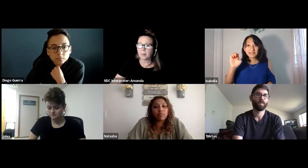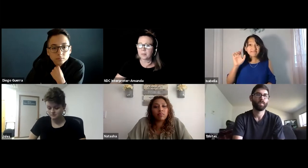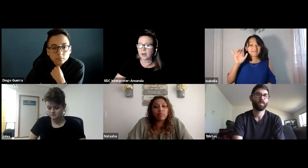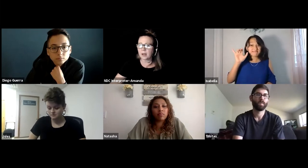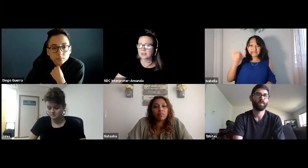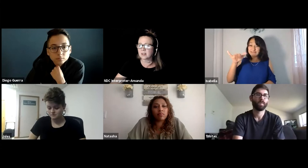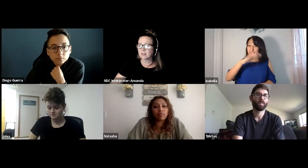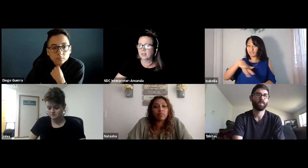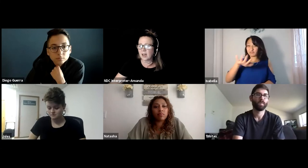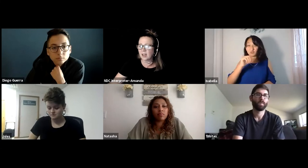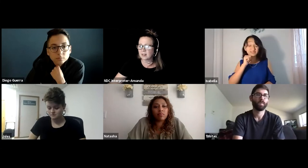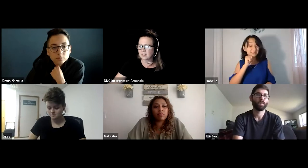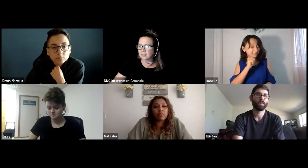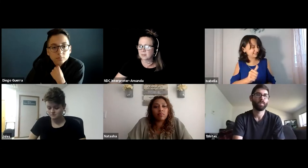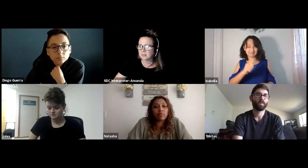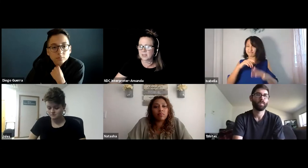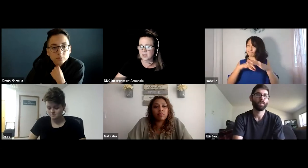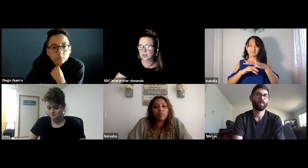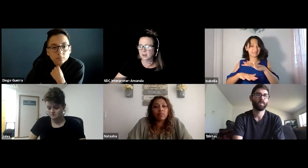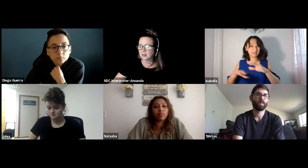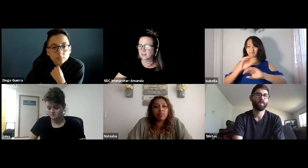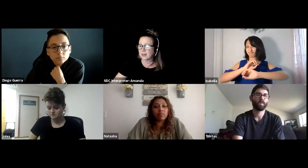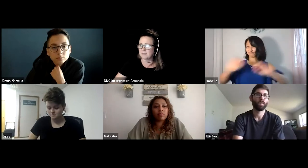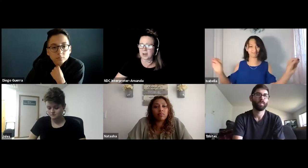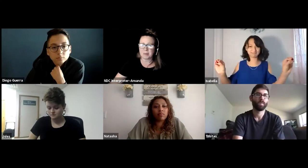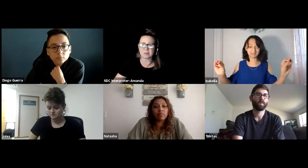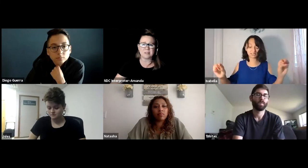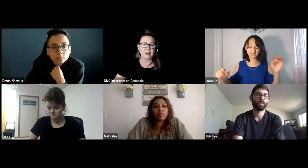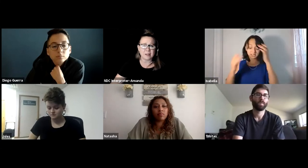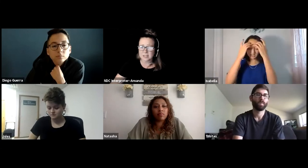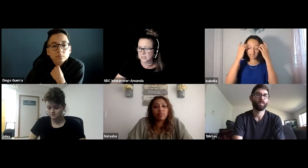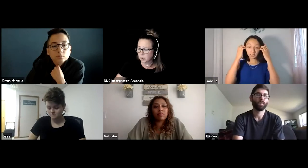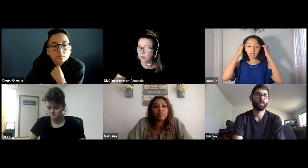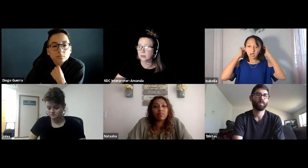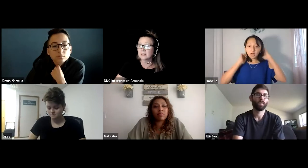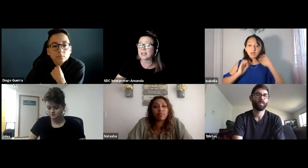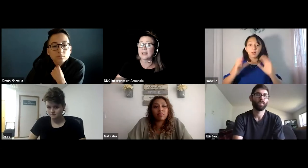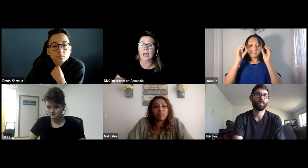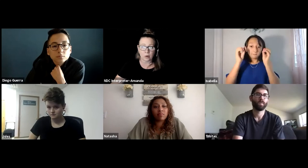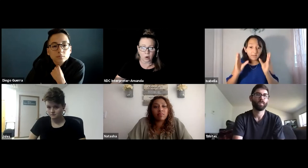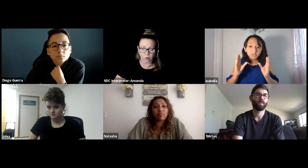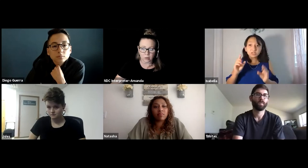But that major, that environment, was not accessible like at all.